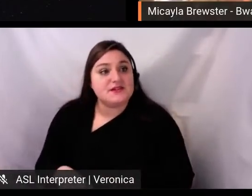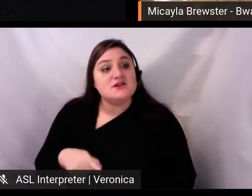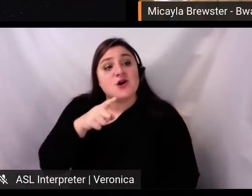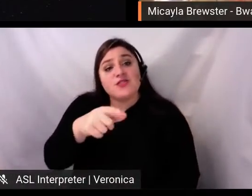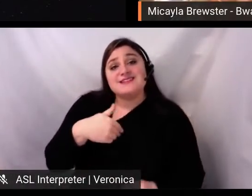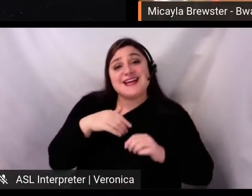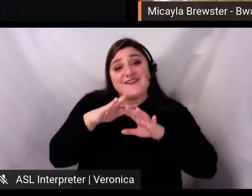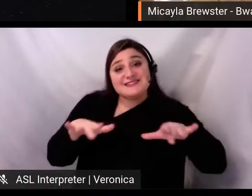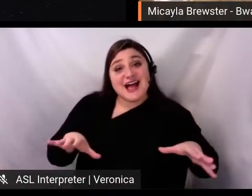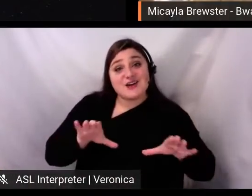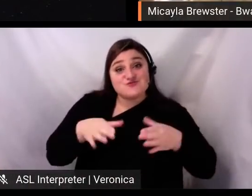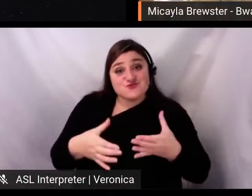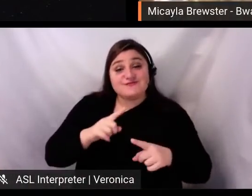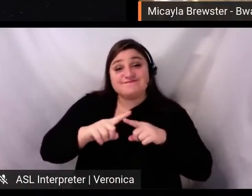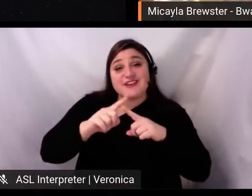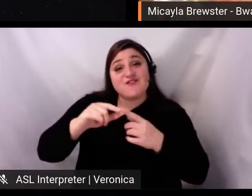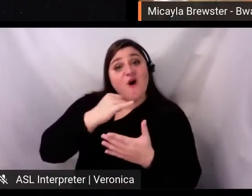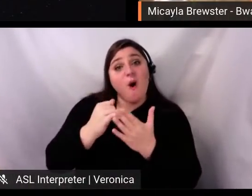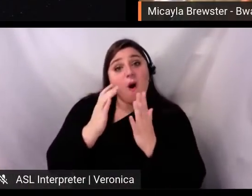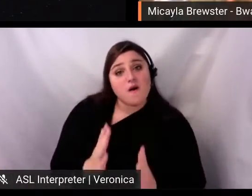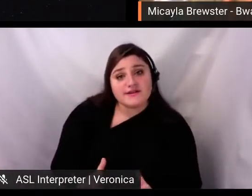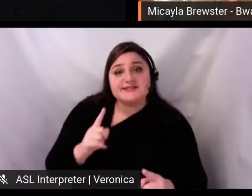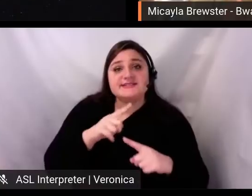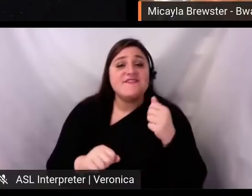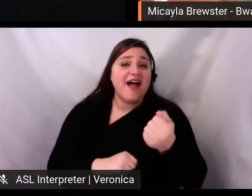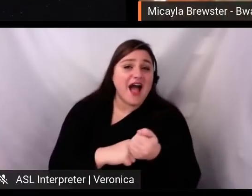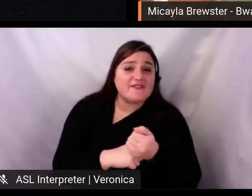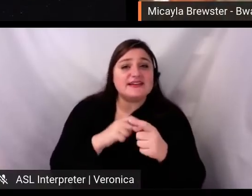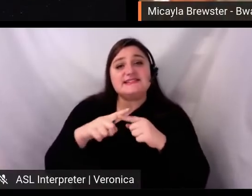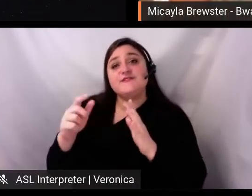artists and advocates. We have students and lawyers, and